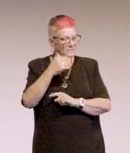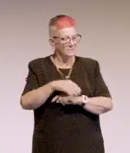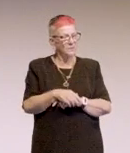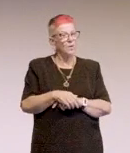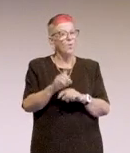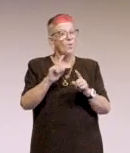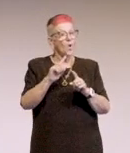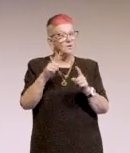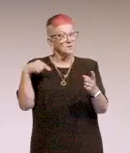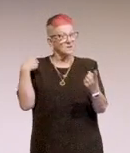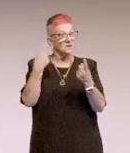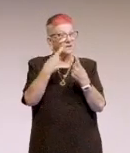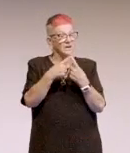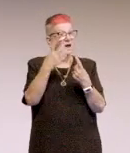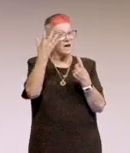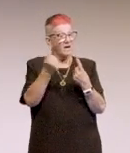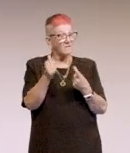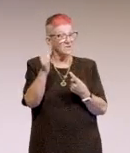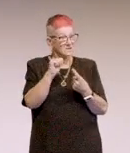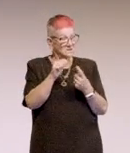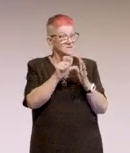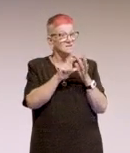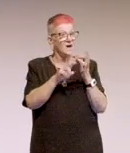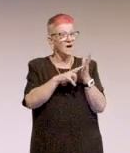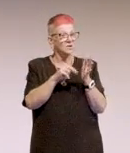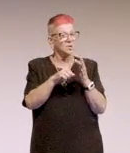what we've done so far, the challenges that we're having